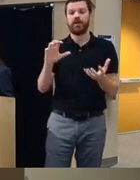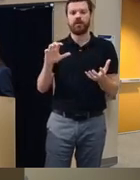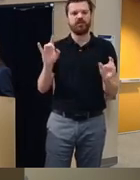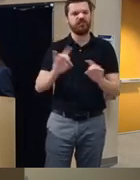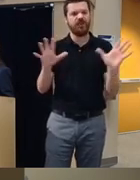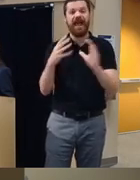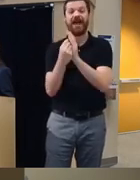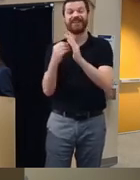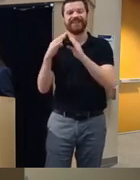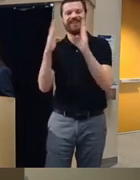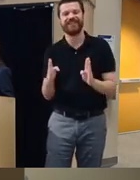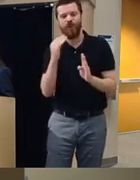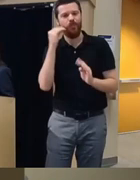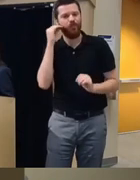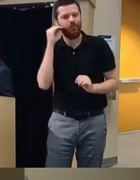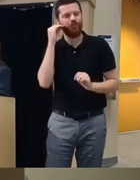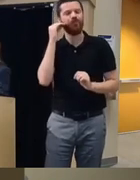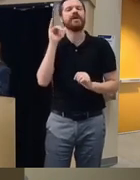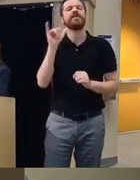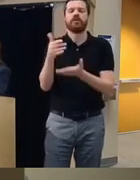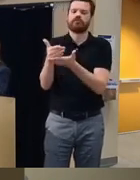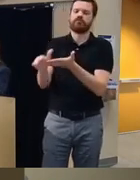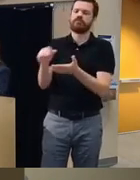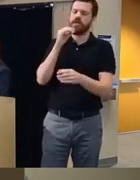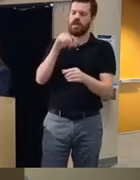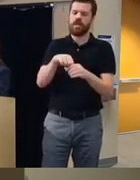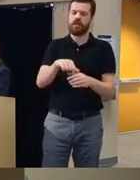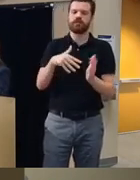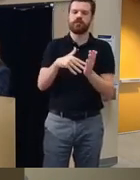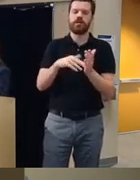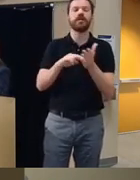they have severe violence they were excluded from the stuff so this was a typology of substance